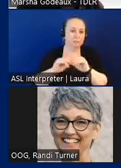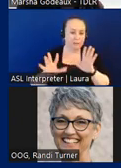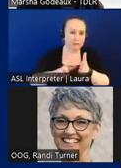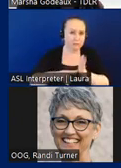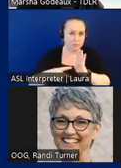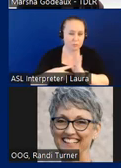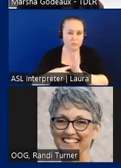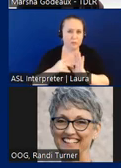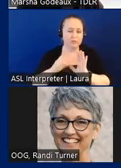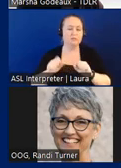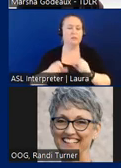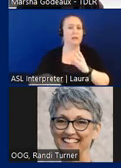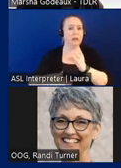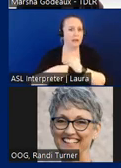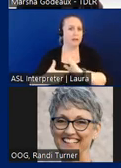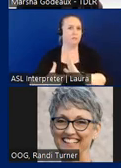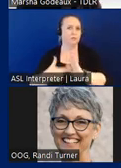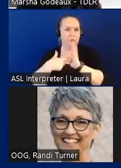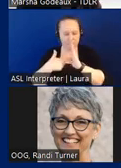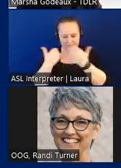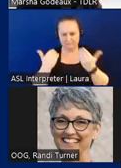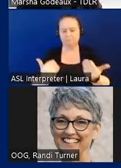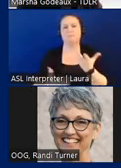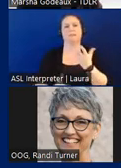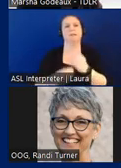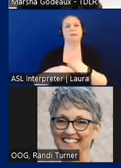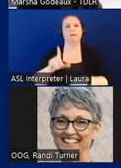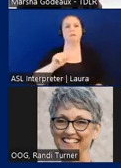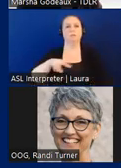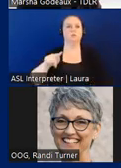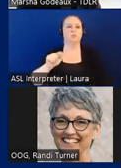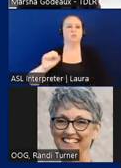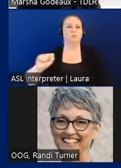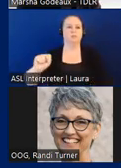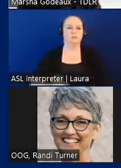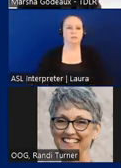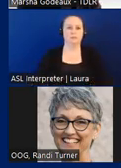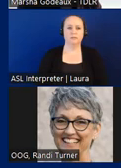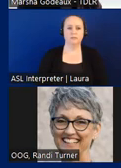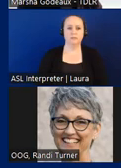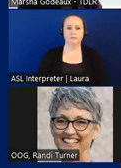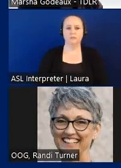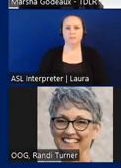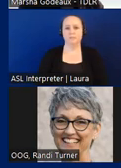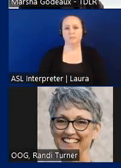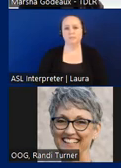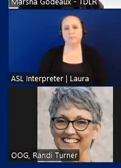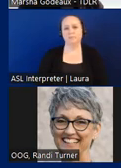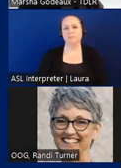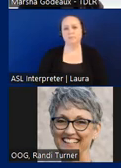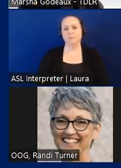added as requirements have been added into the 2022 task proposal in the same vein we have added